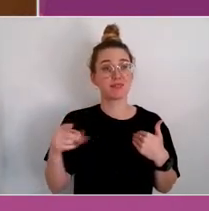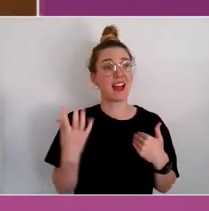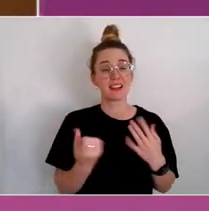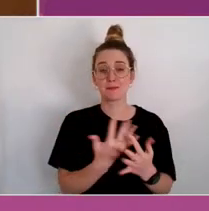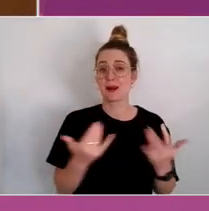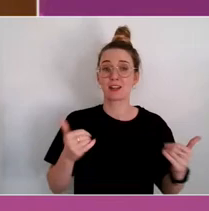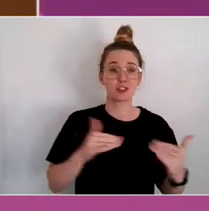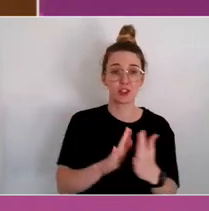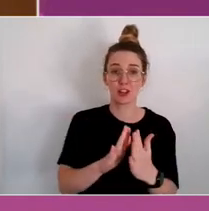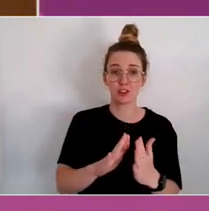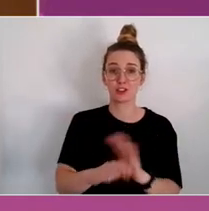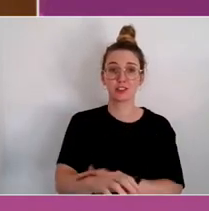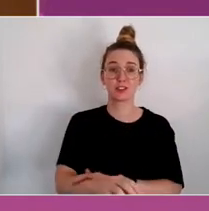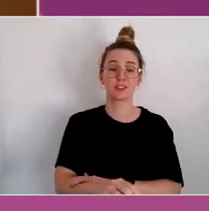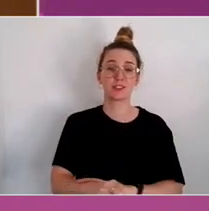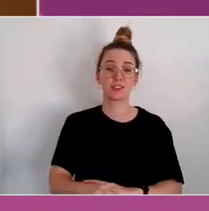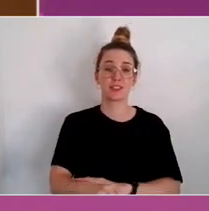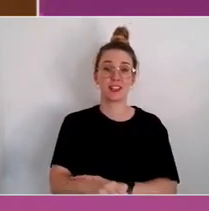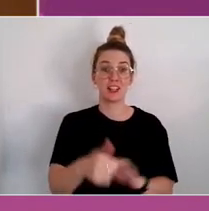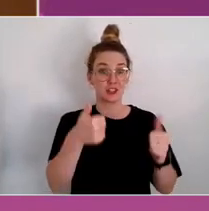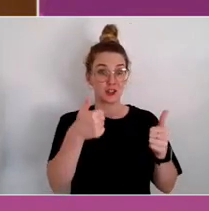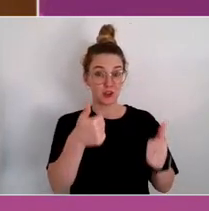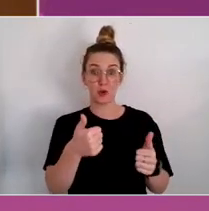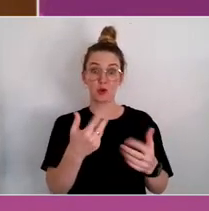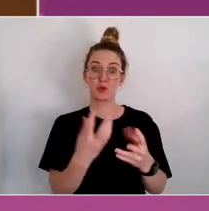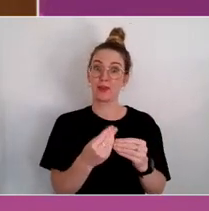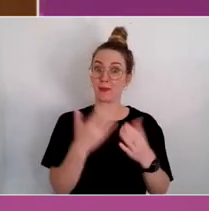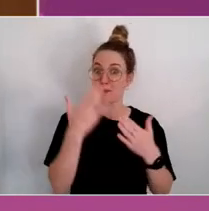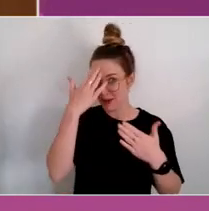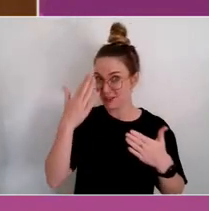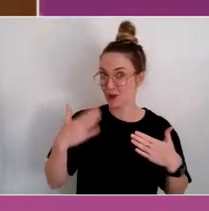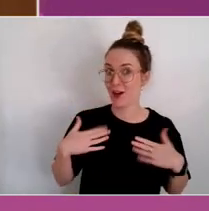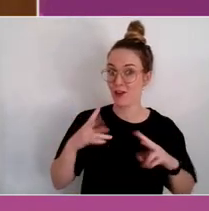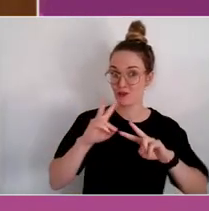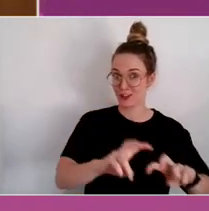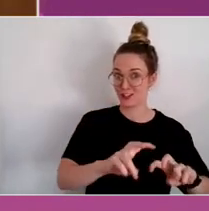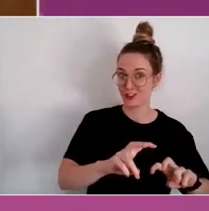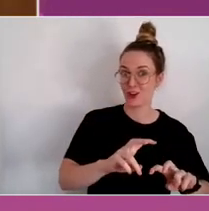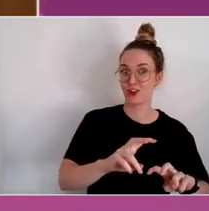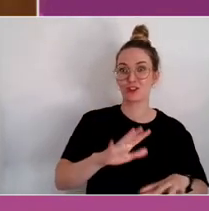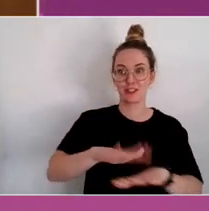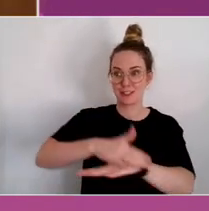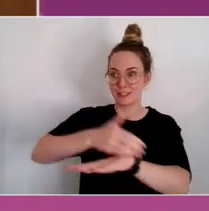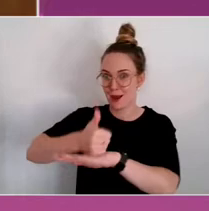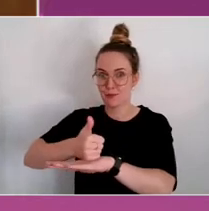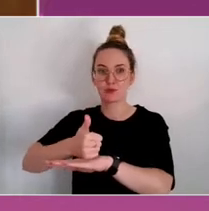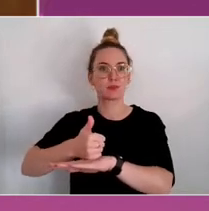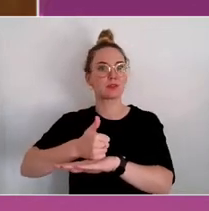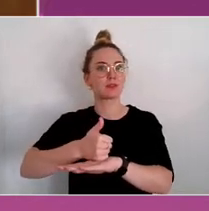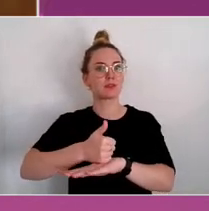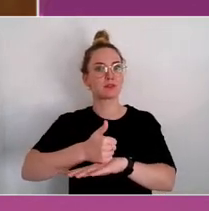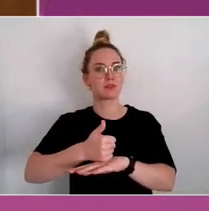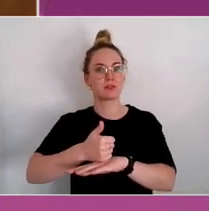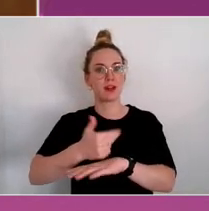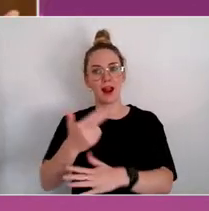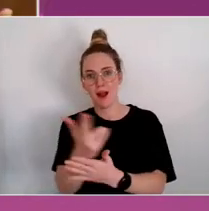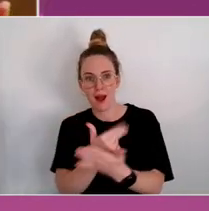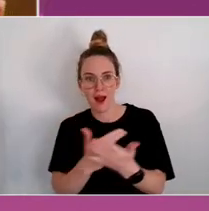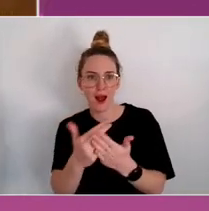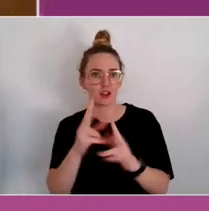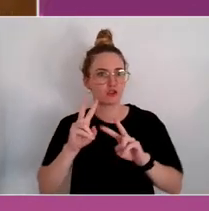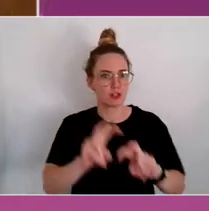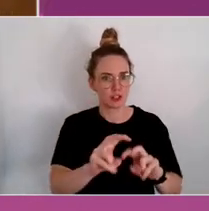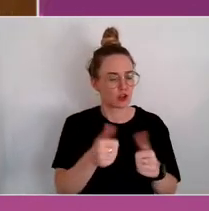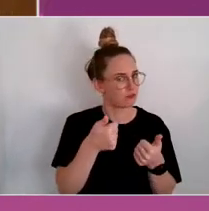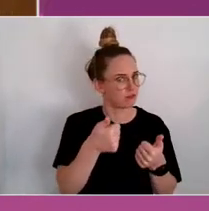Very good in terms of mental health research establishment, and arts research, but yeah,